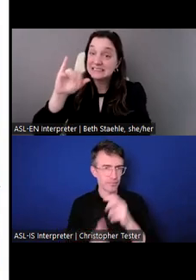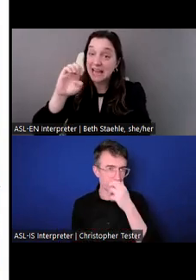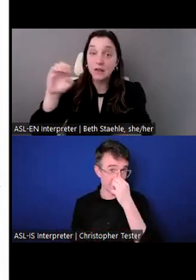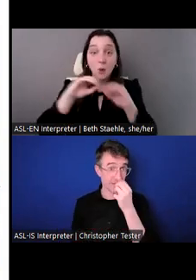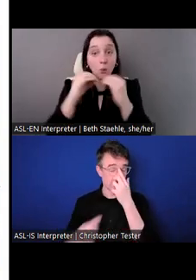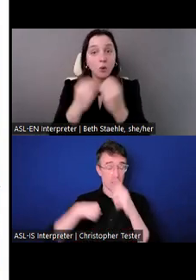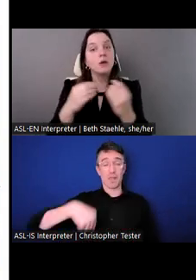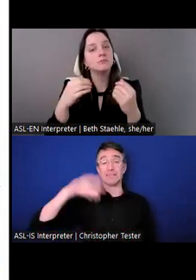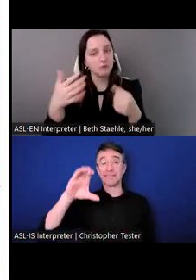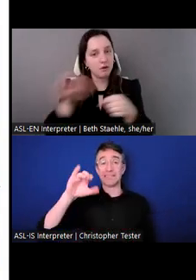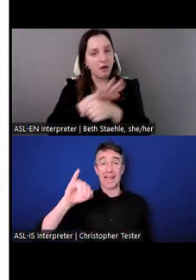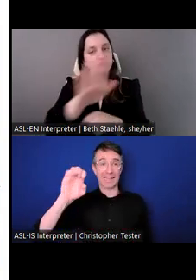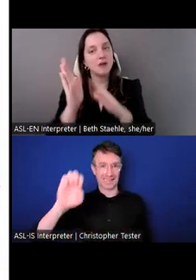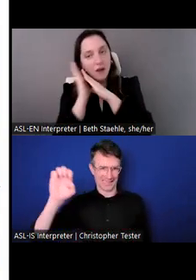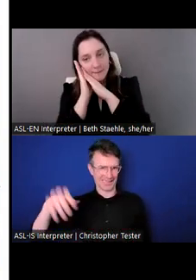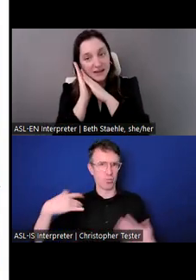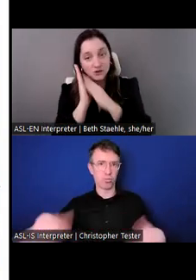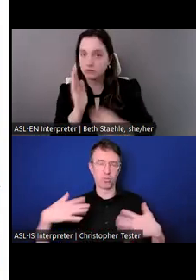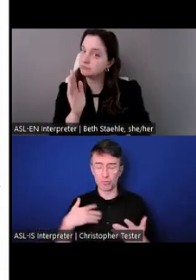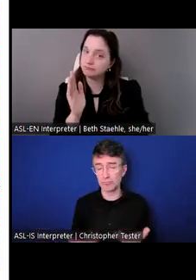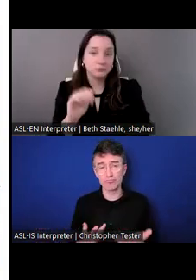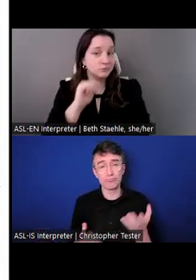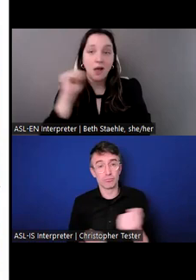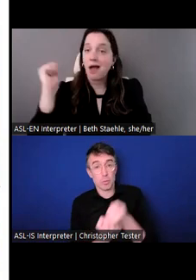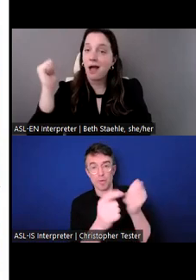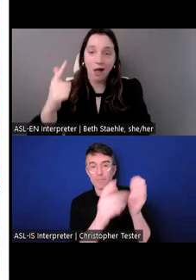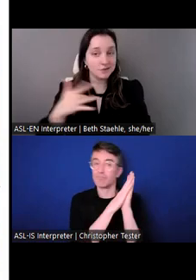Not every program provider does so. That's a good thing.